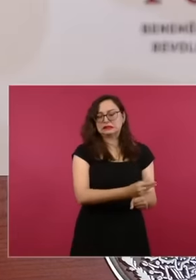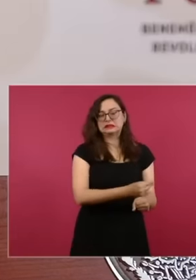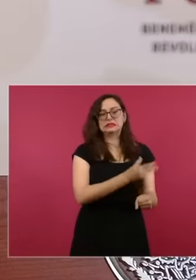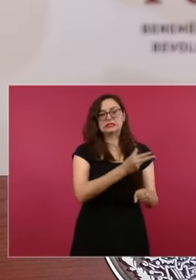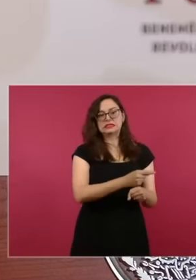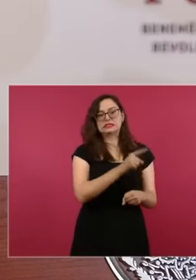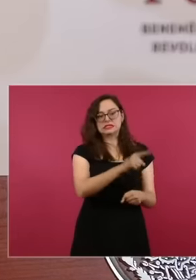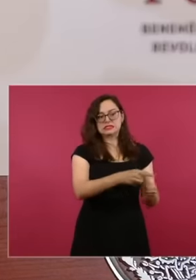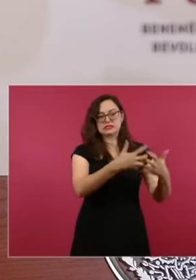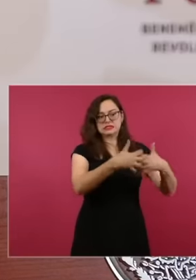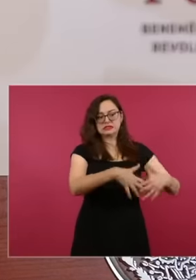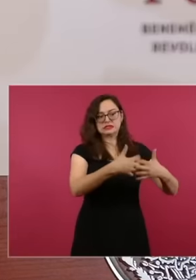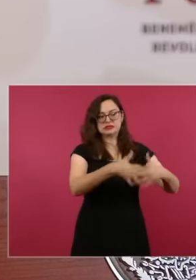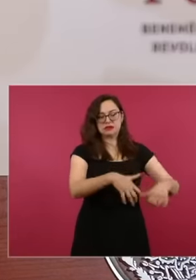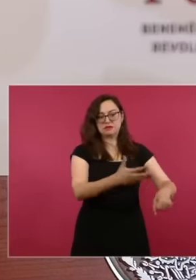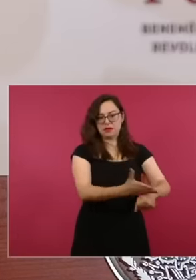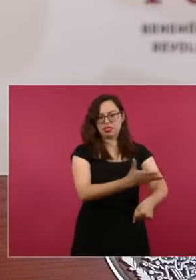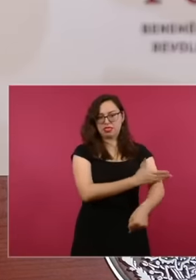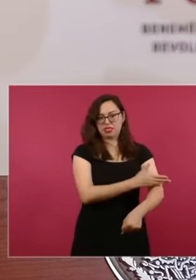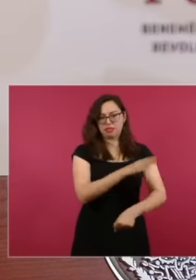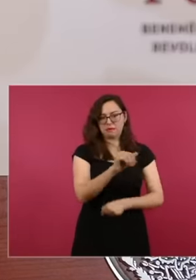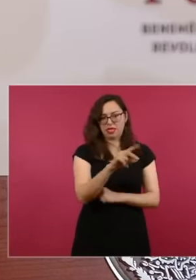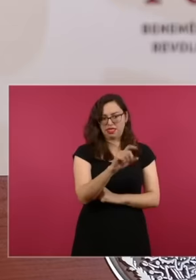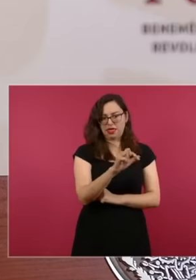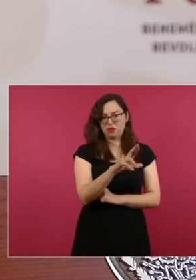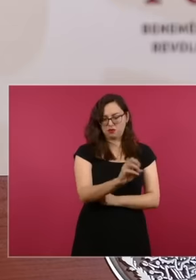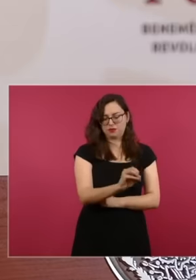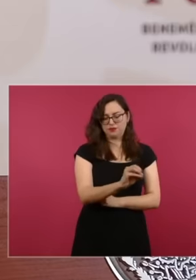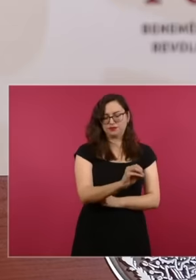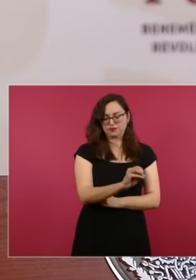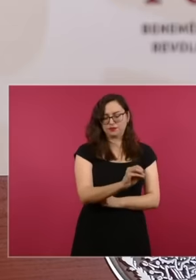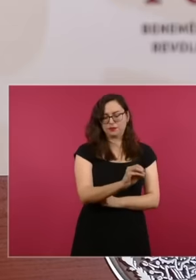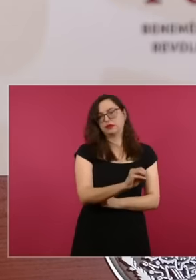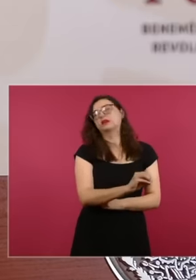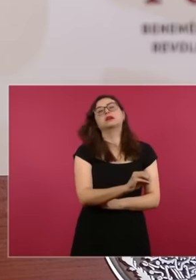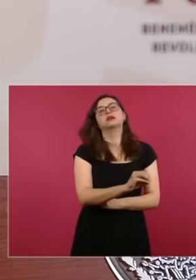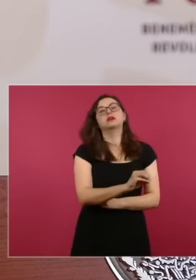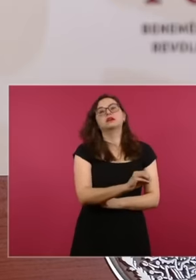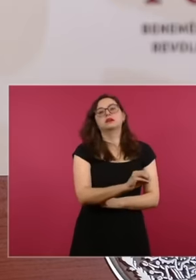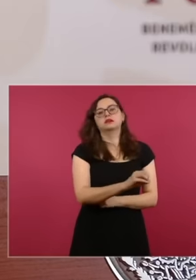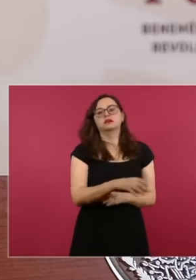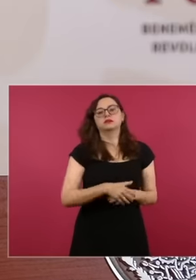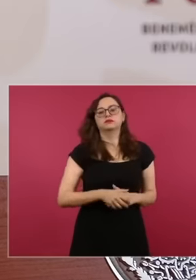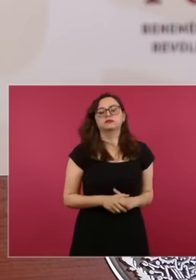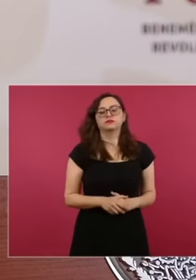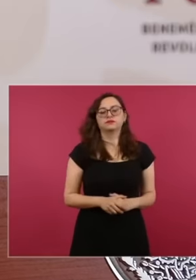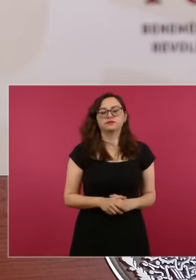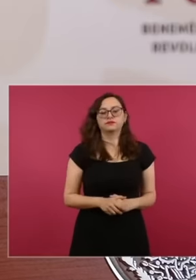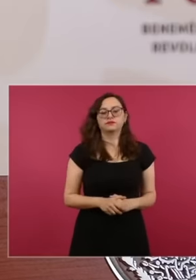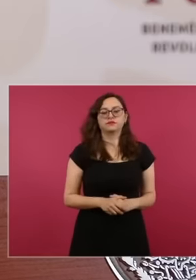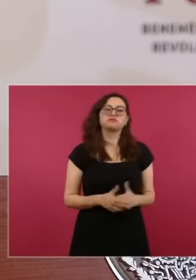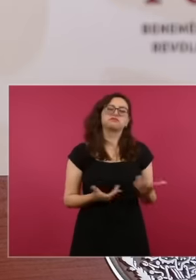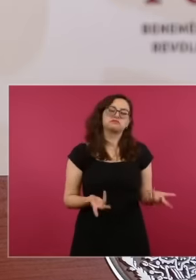refinery up and running. Tampico as you want to